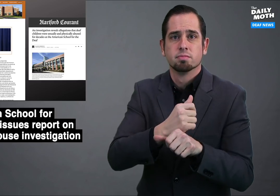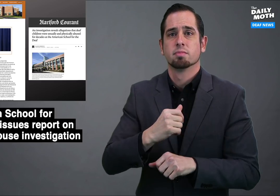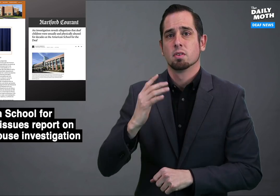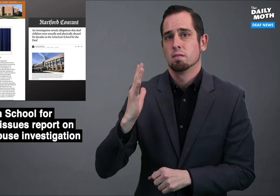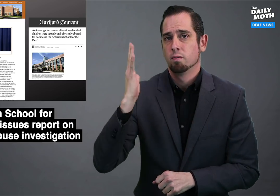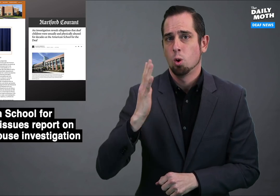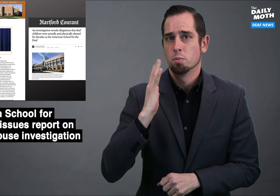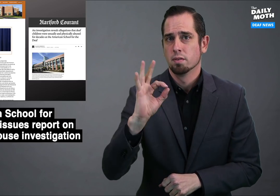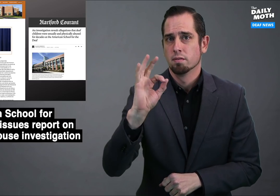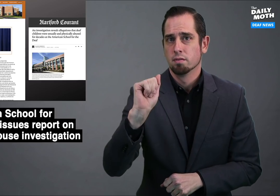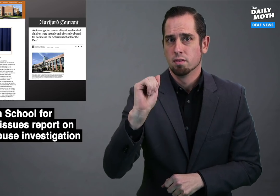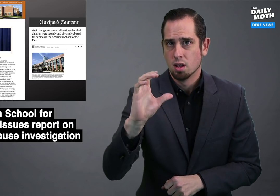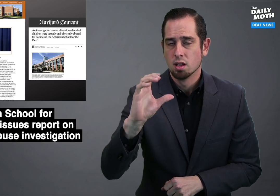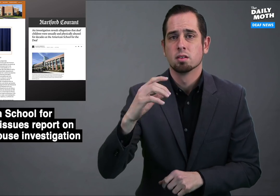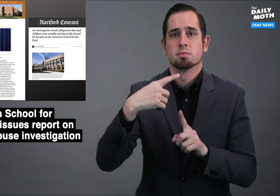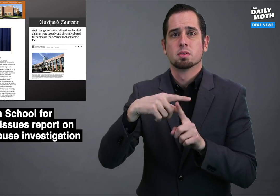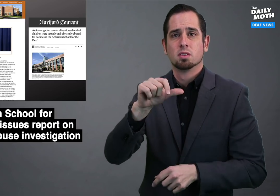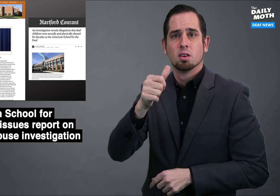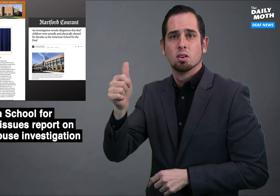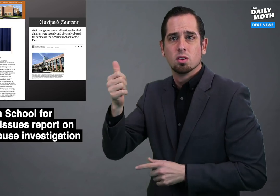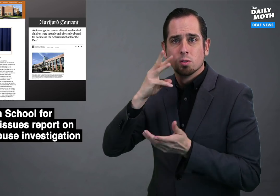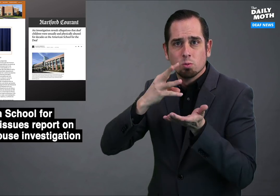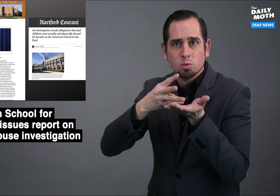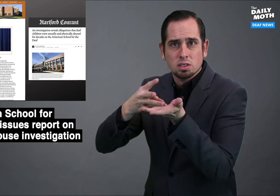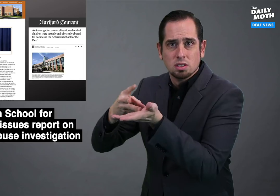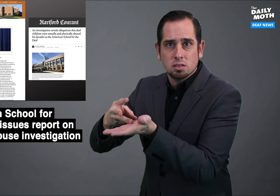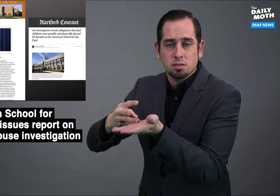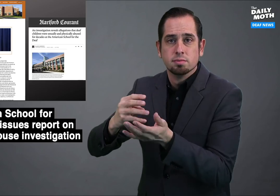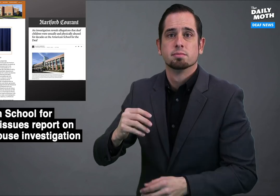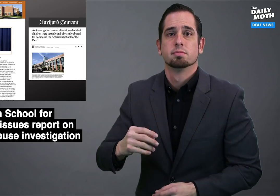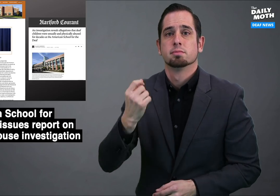former faculty, and other witnesses.